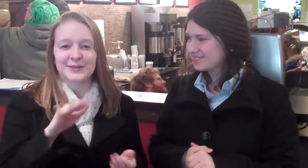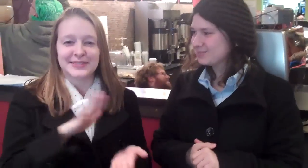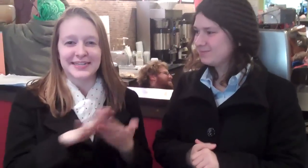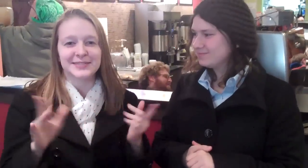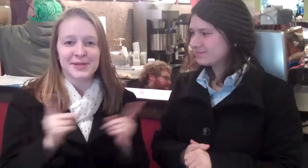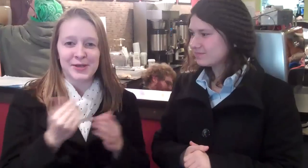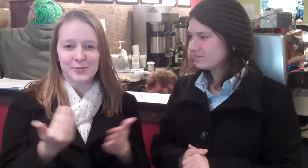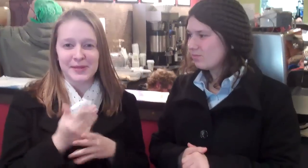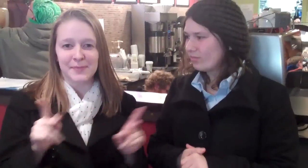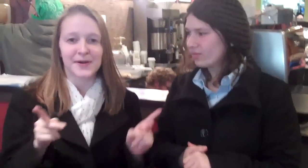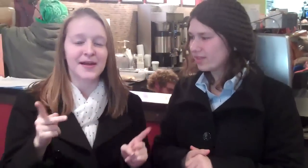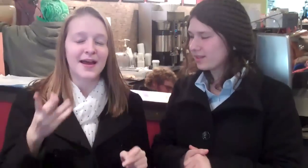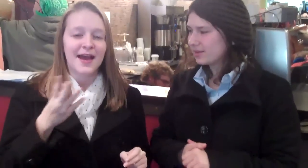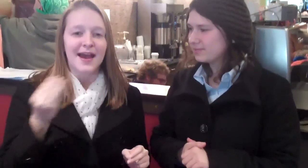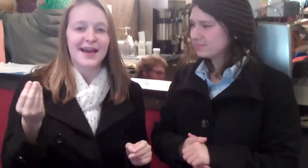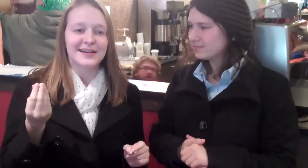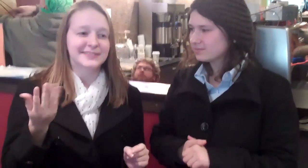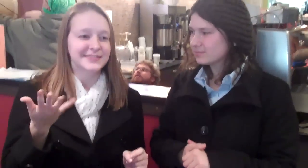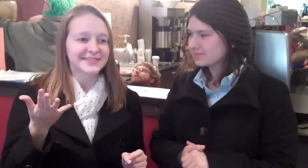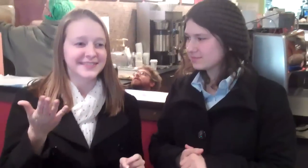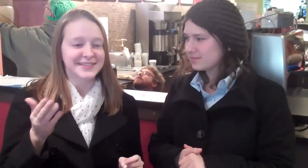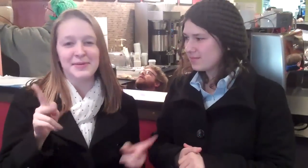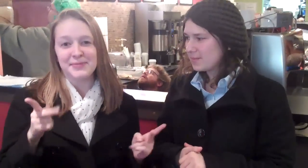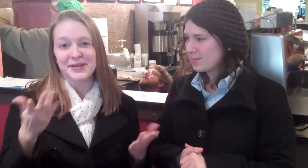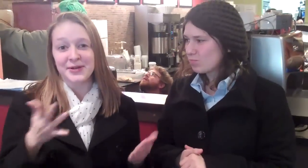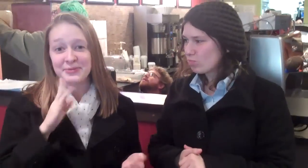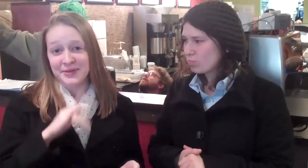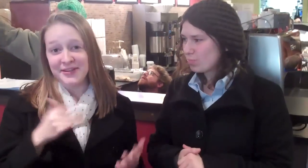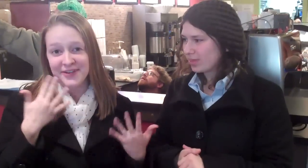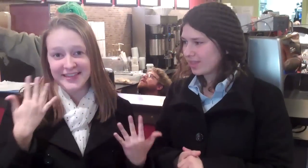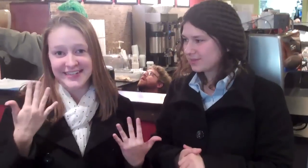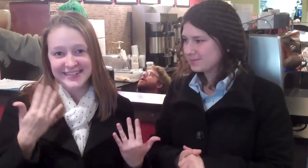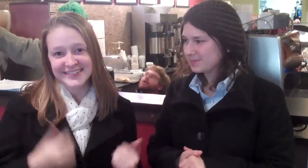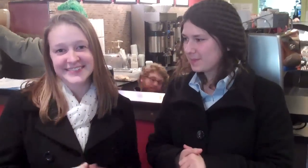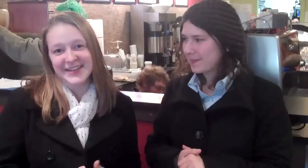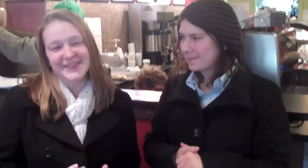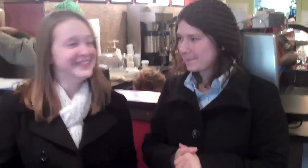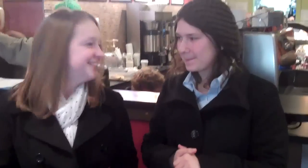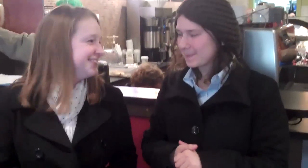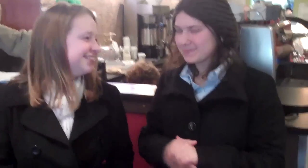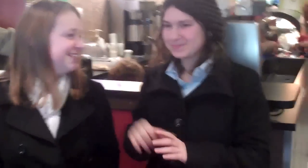It was a lot of fun. It was nice to meet new people. And the people here were really friendly.